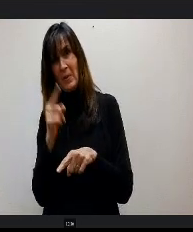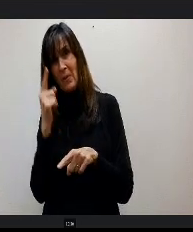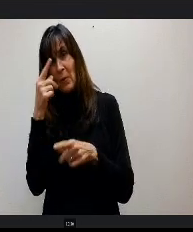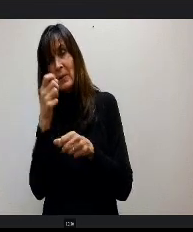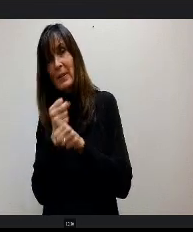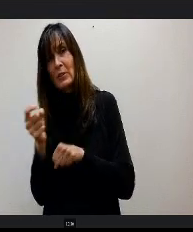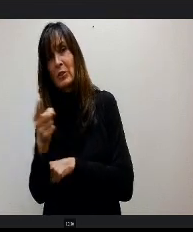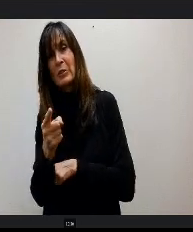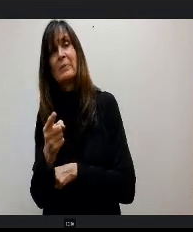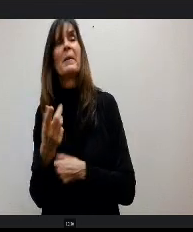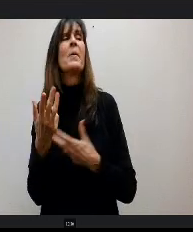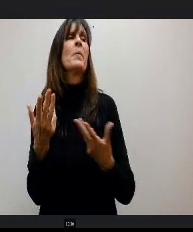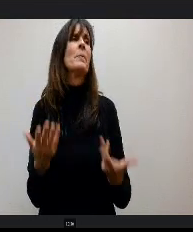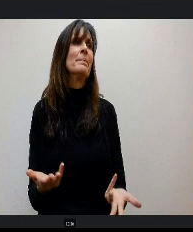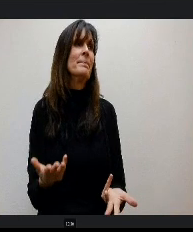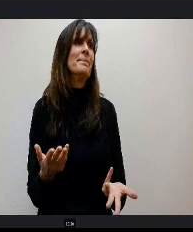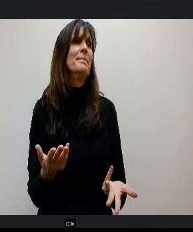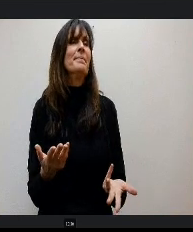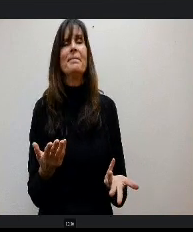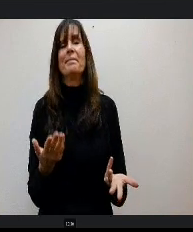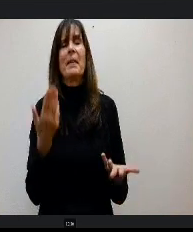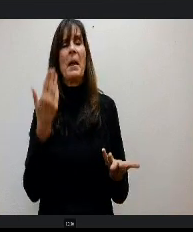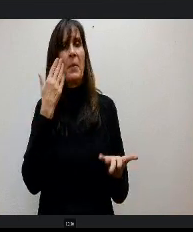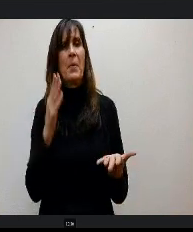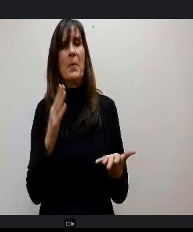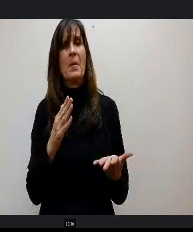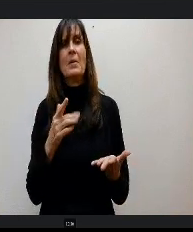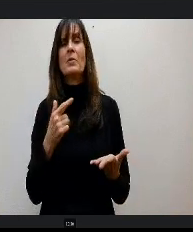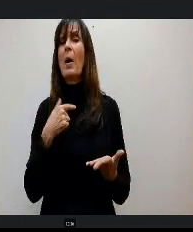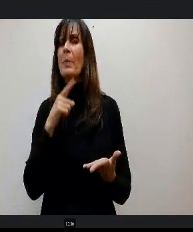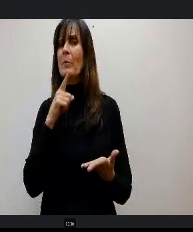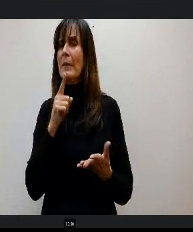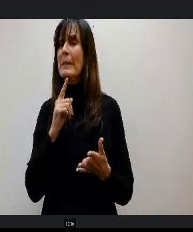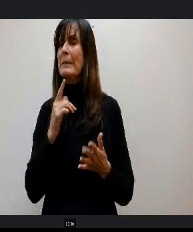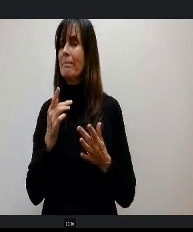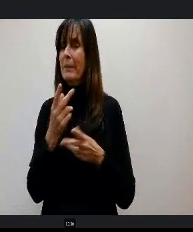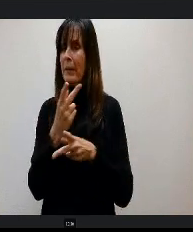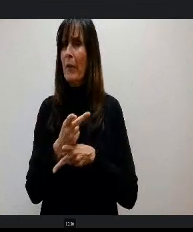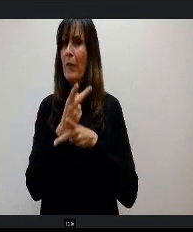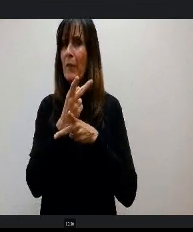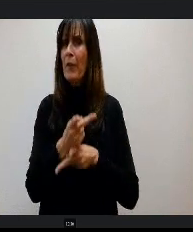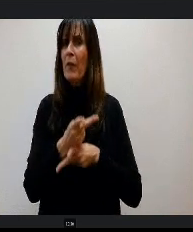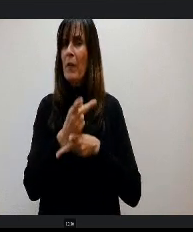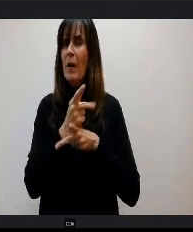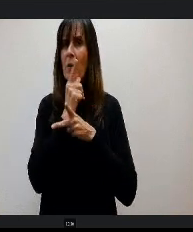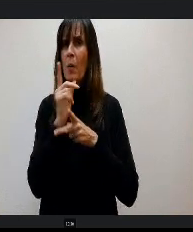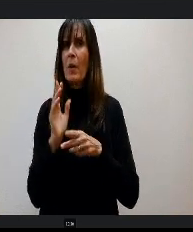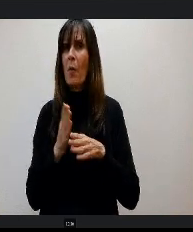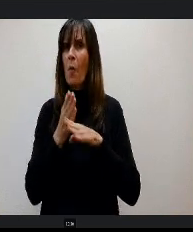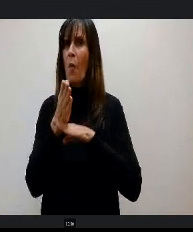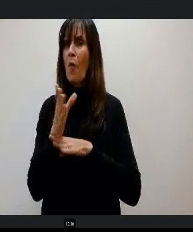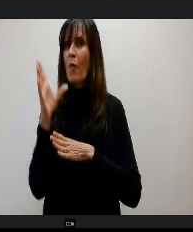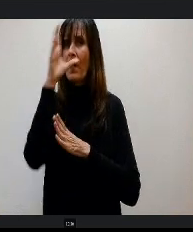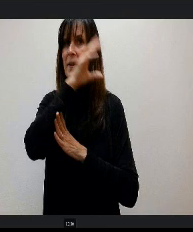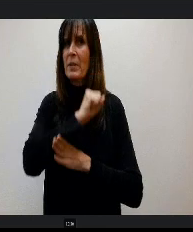have so I'm conservative about that I t. I don't want to overestimate all of this averaging and